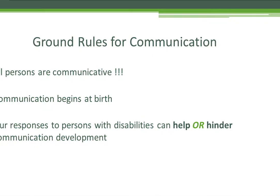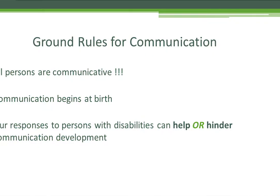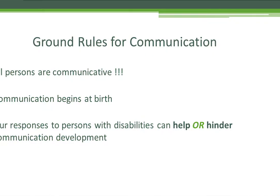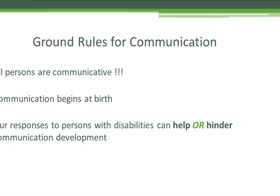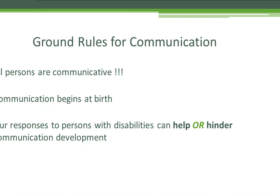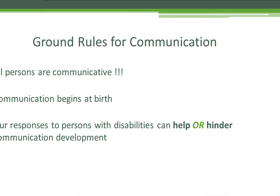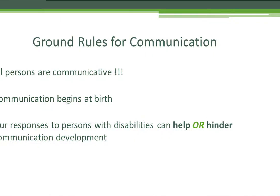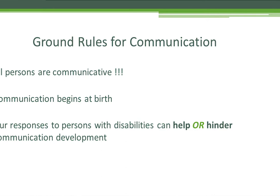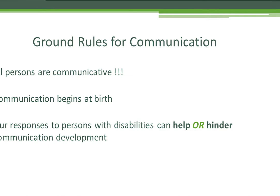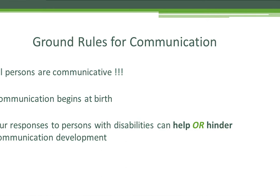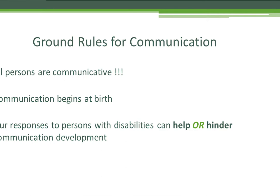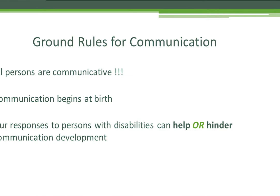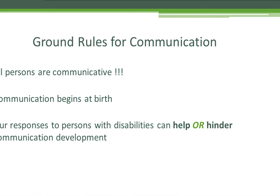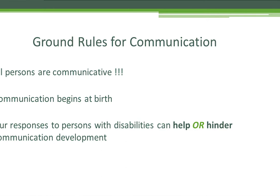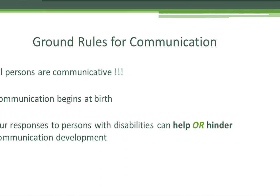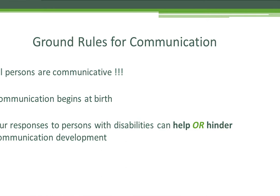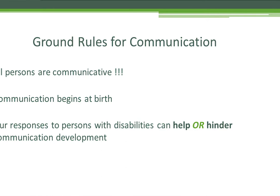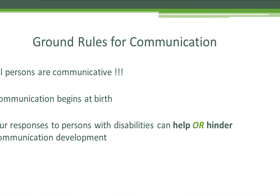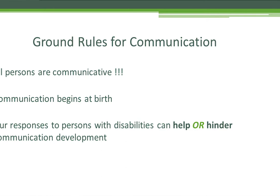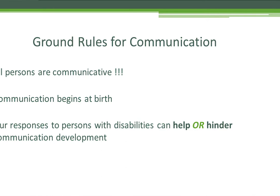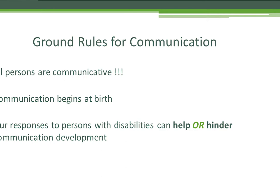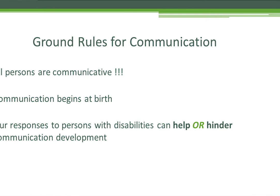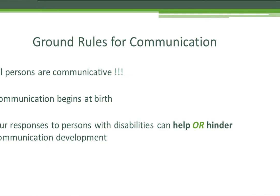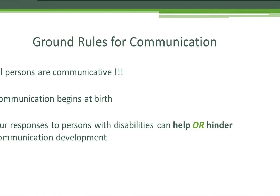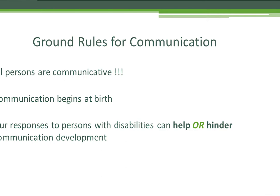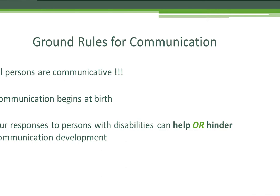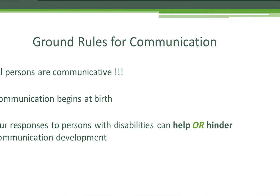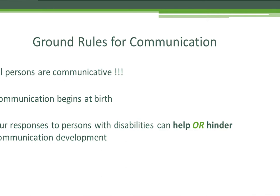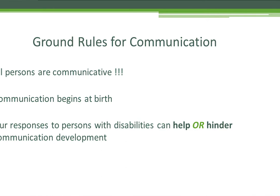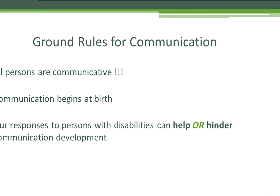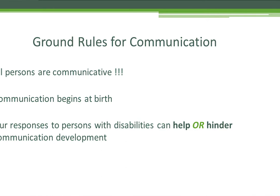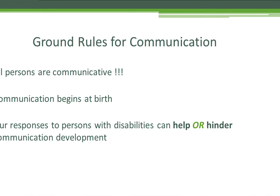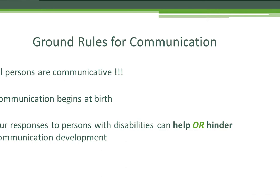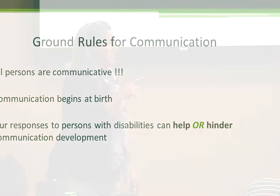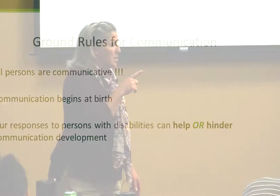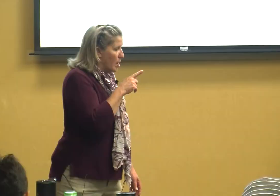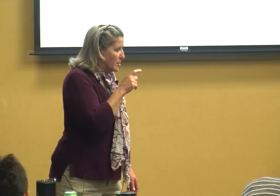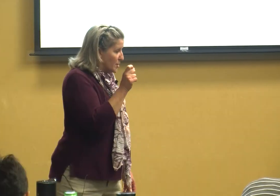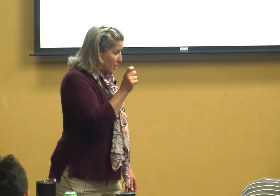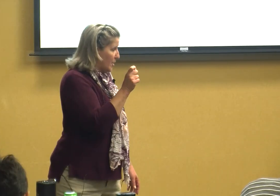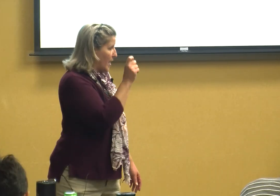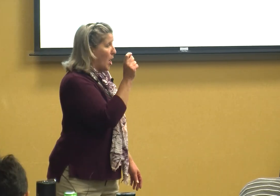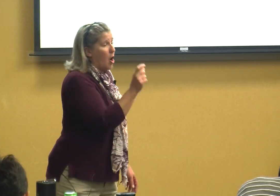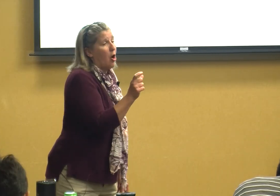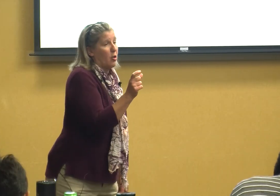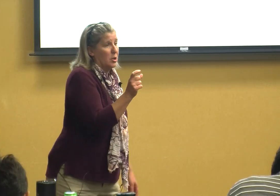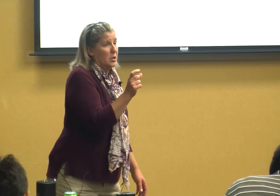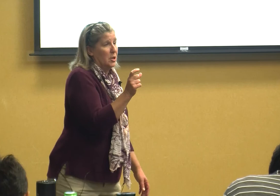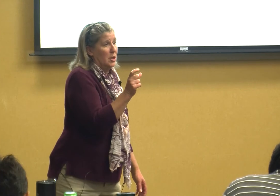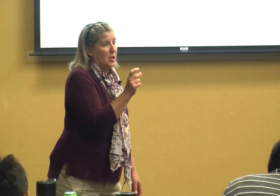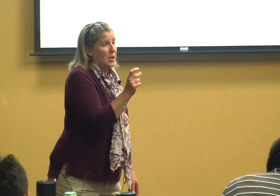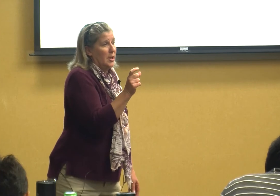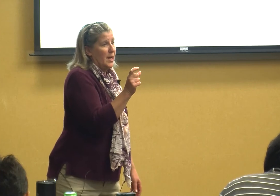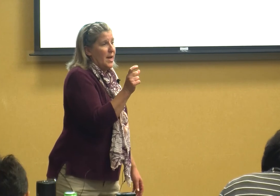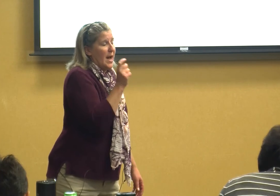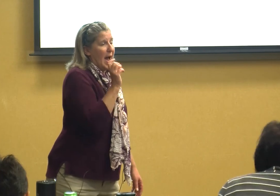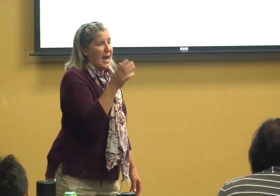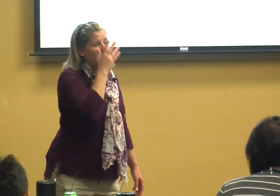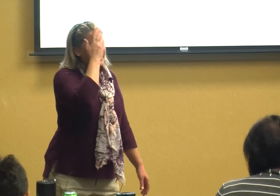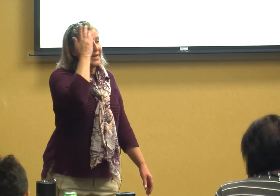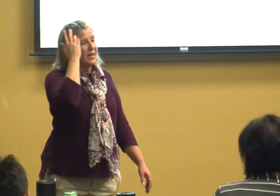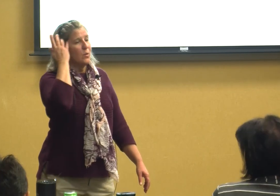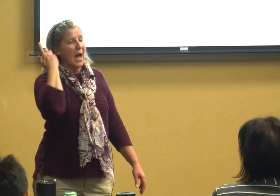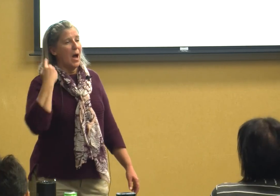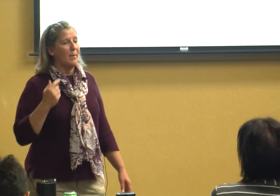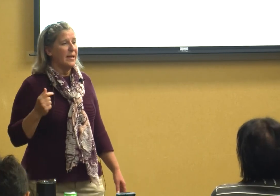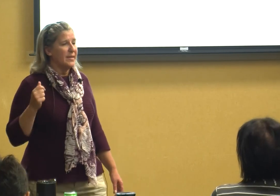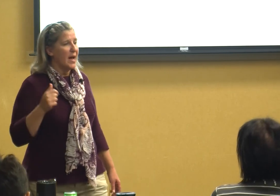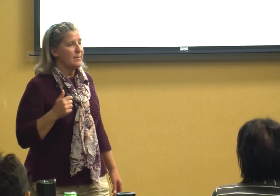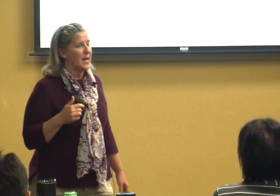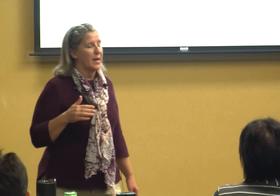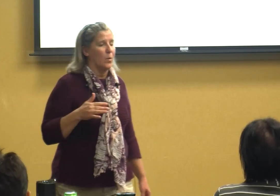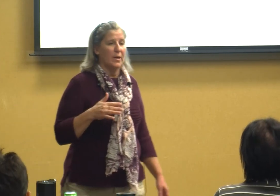people are communicative oh did you hear that all I can't tell you how many times I go into